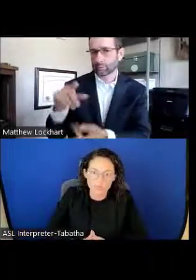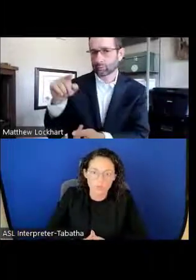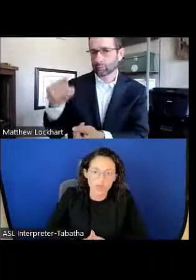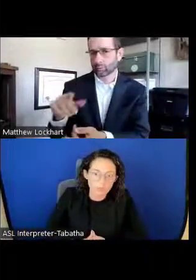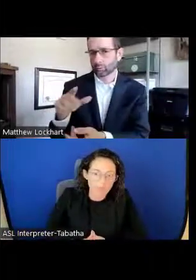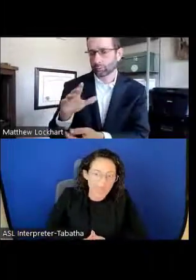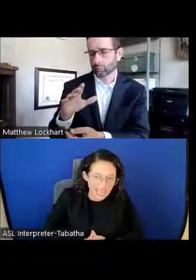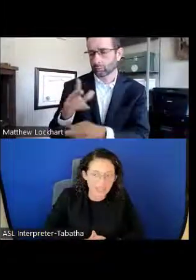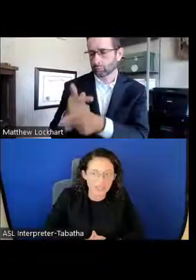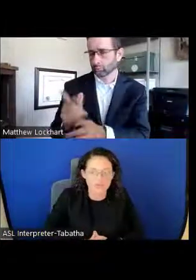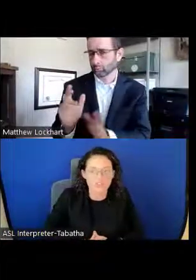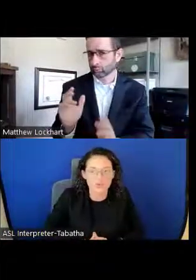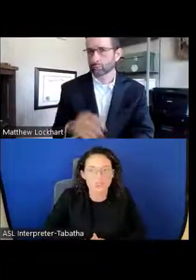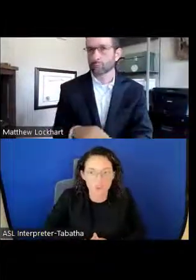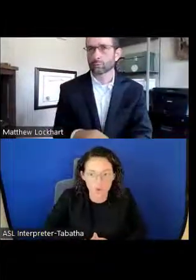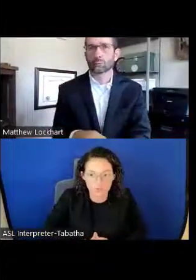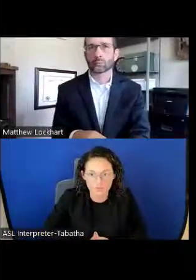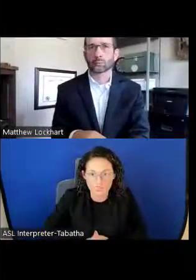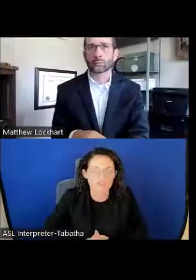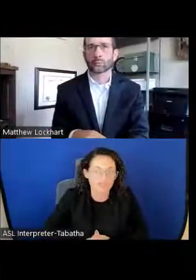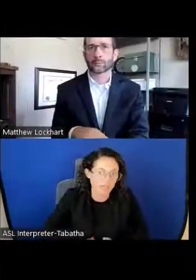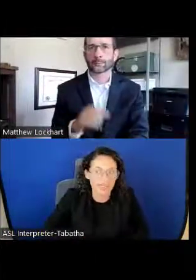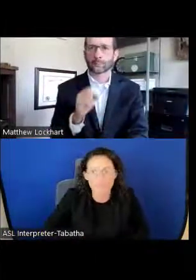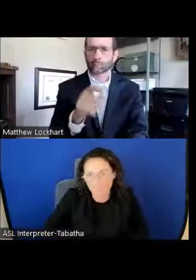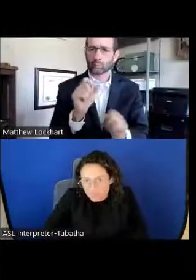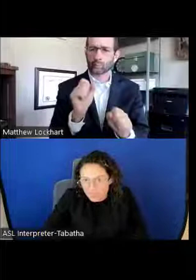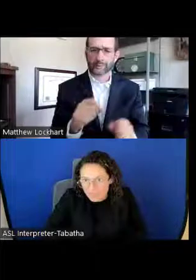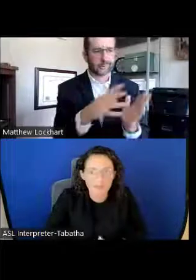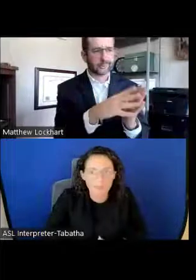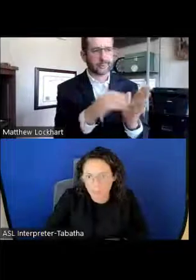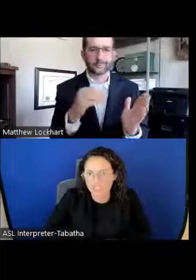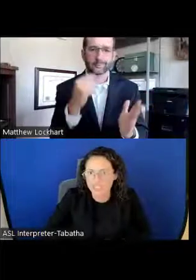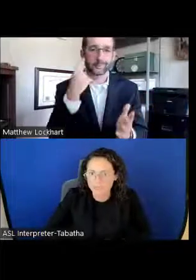So we are paying your student loans to forgive that burden.